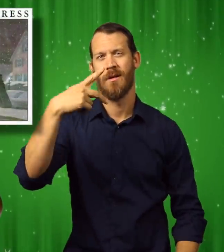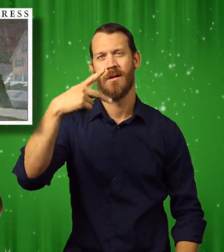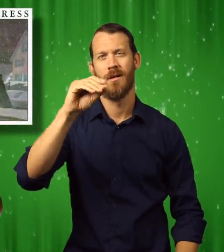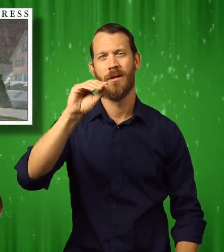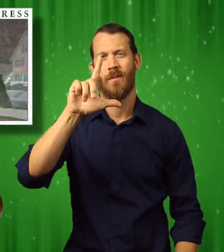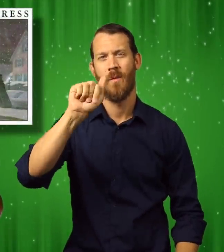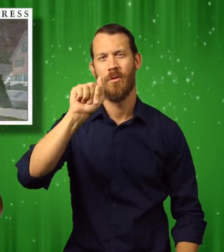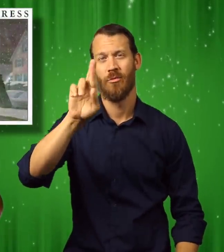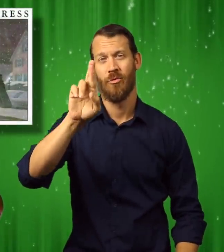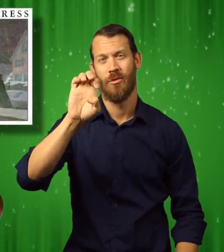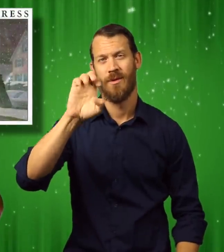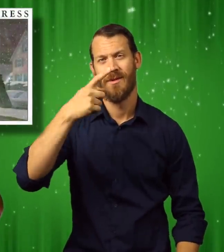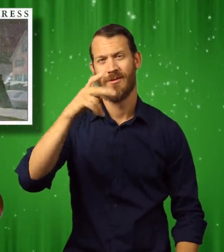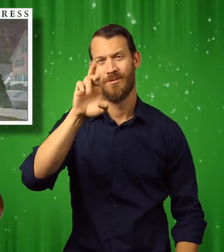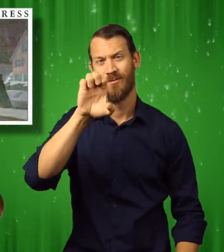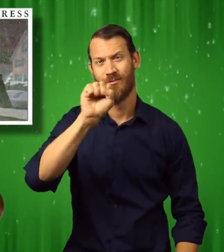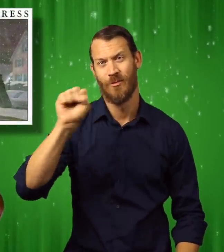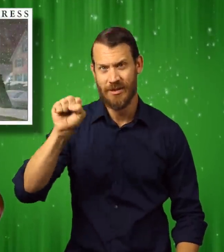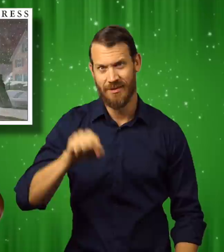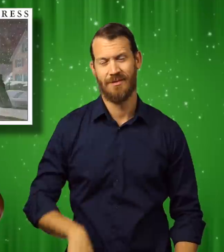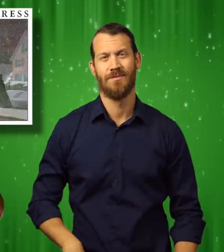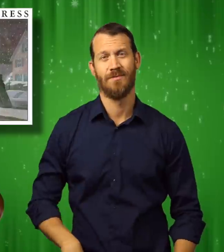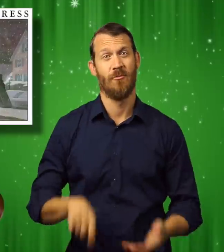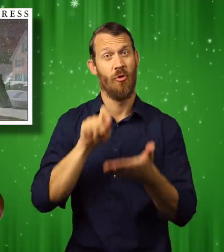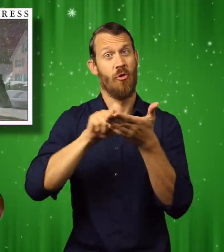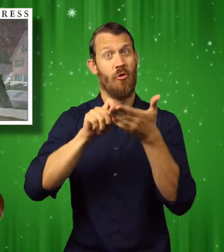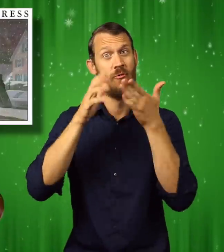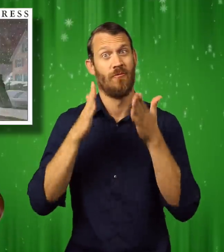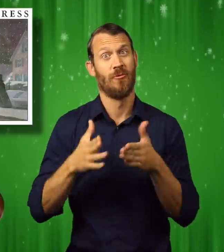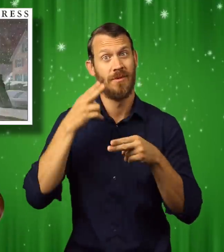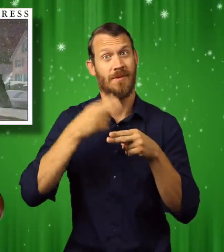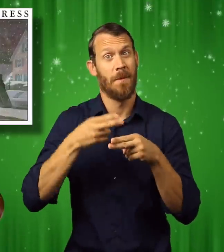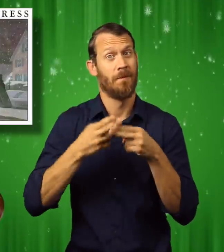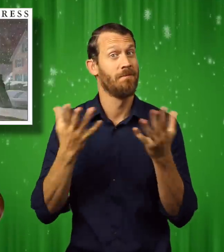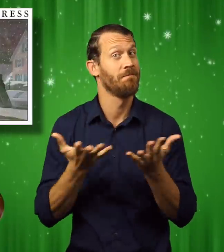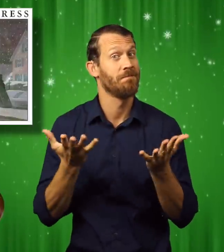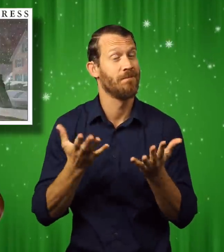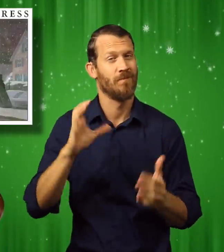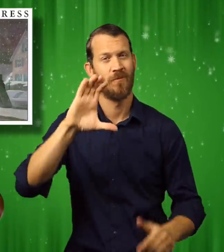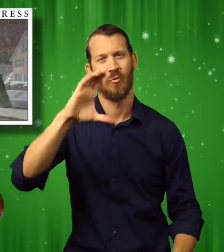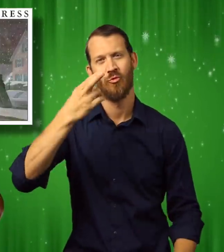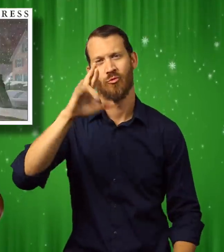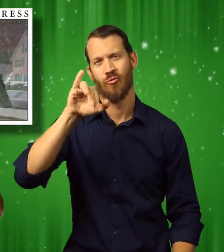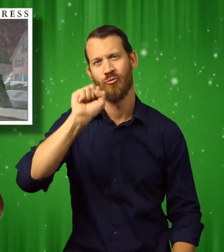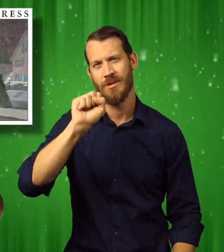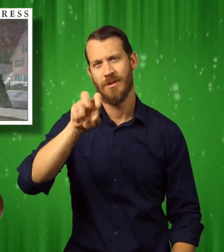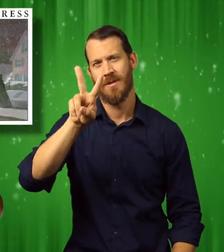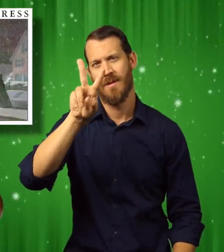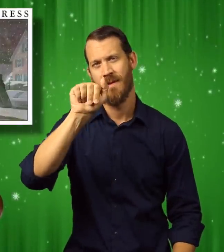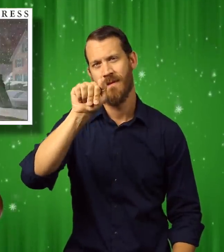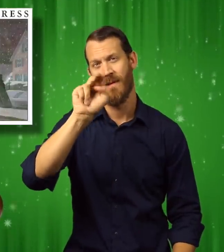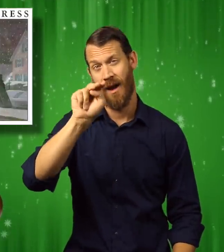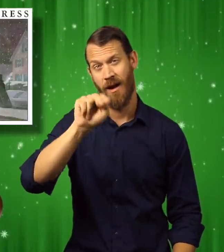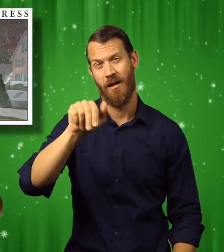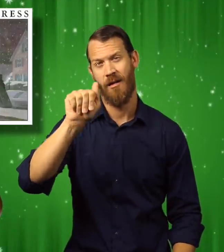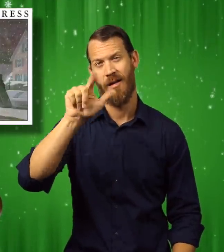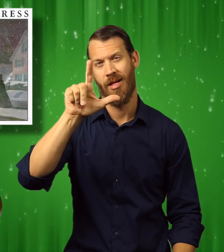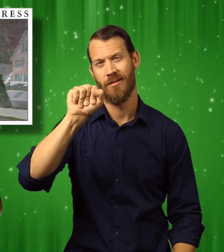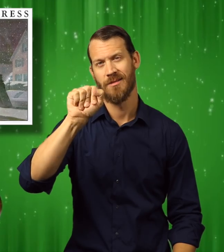The book I'm going to read is " The Polar Express" and it was written by Chris Van Allsburg.